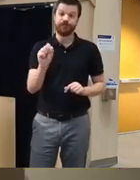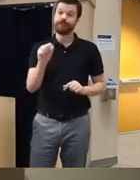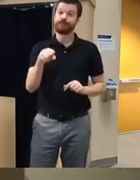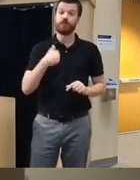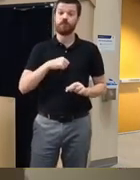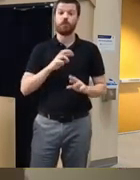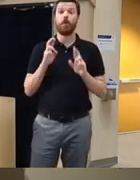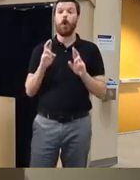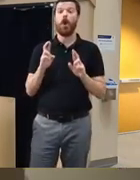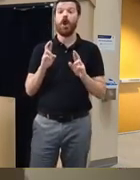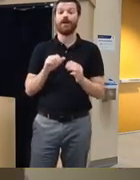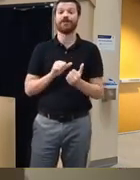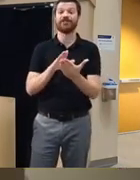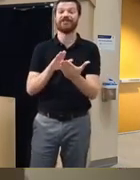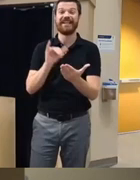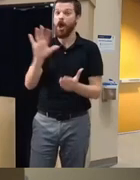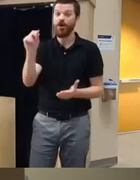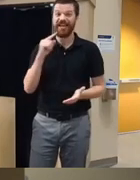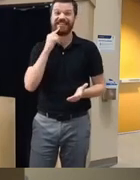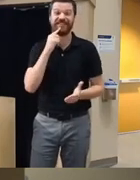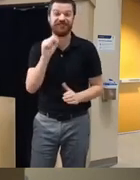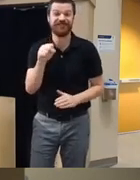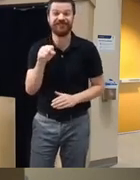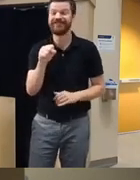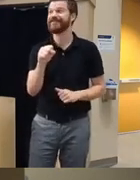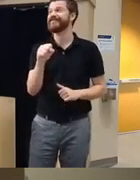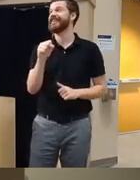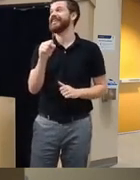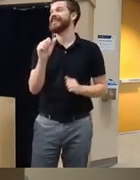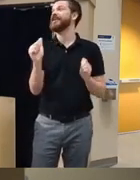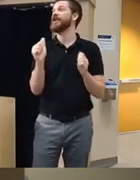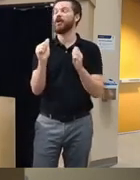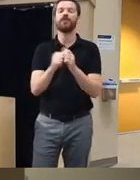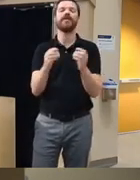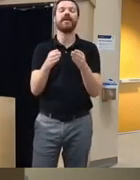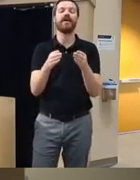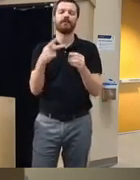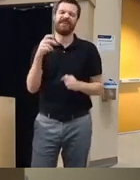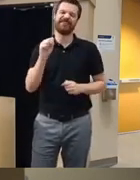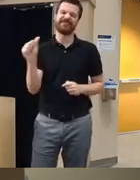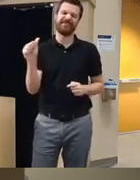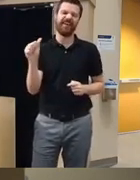address world hunger next no seriously I I think that with through public service announcements and